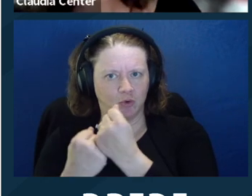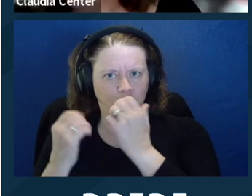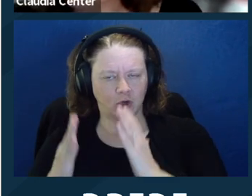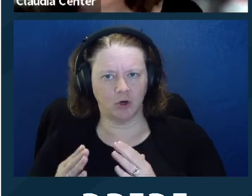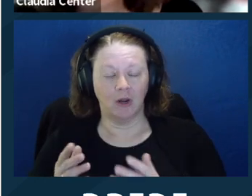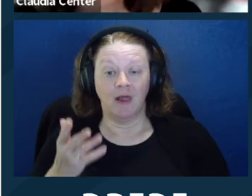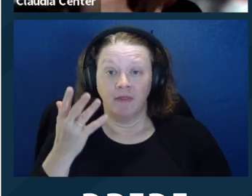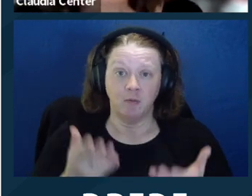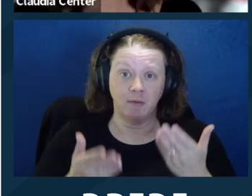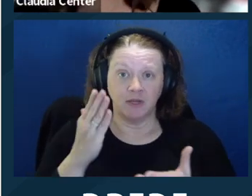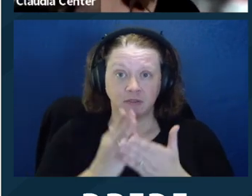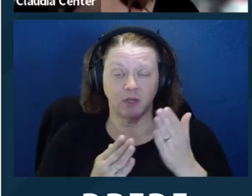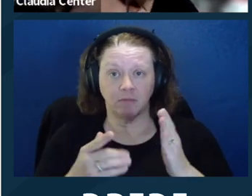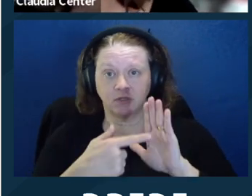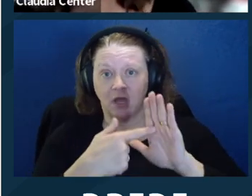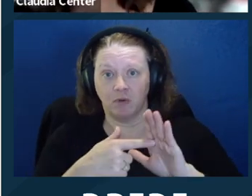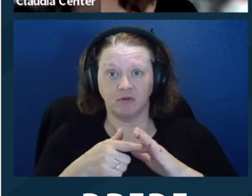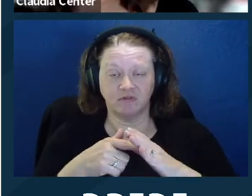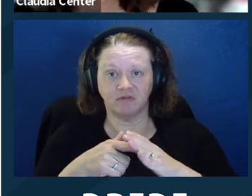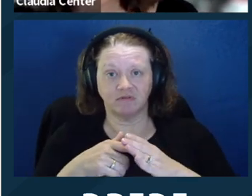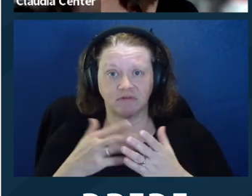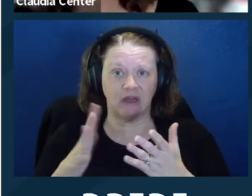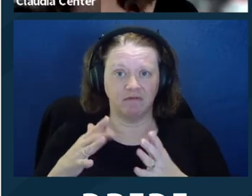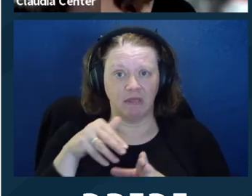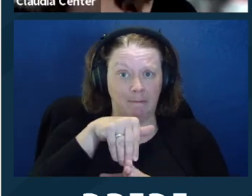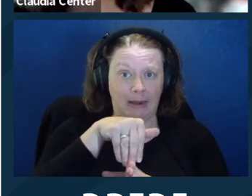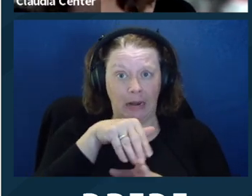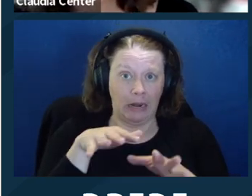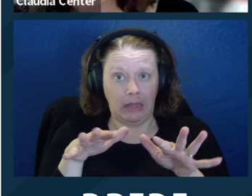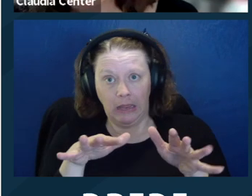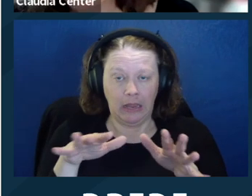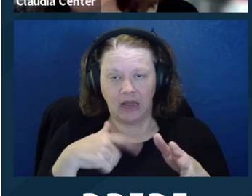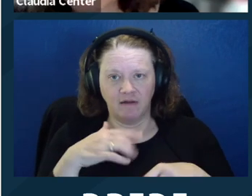totally fine. That's like a completely good way to use the supporter.